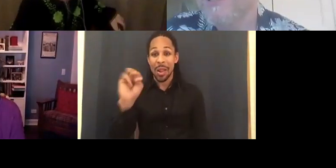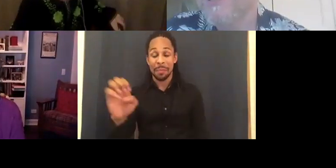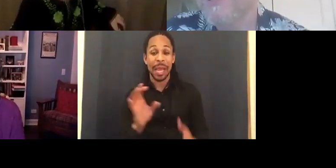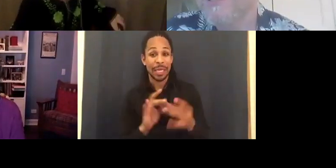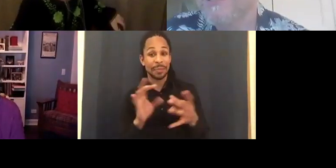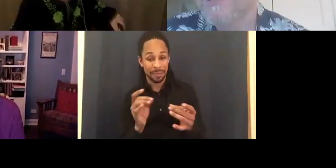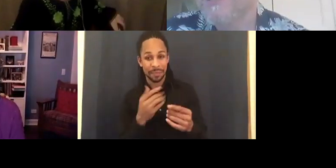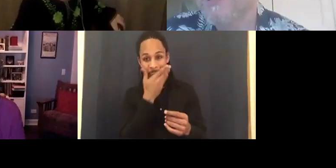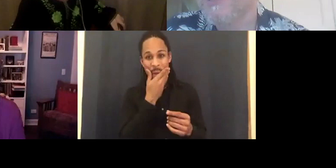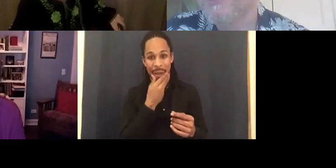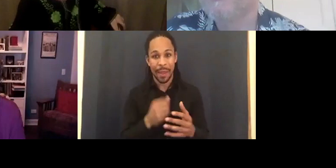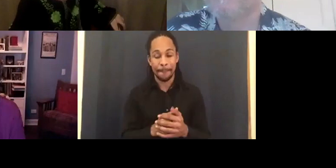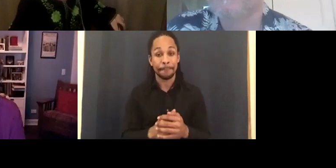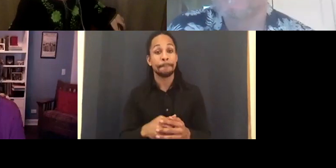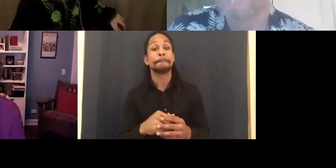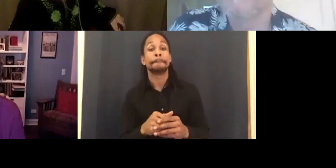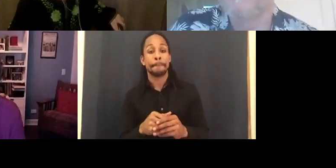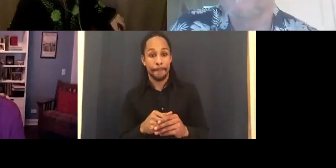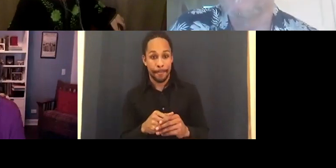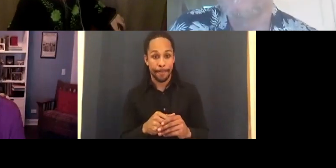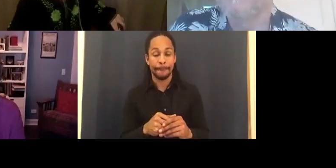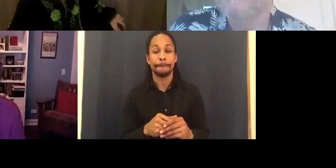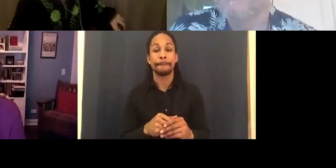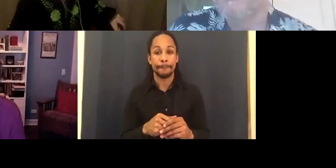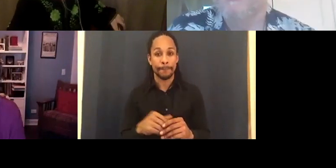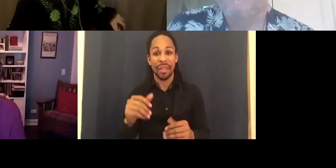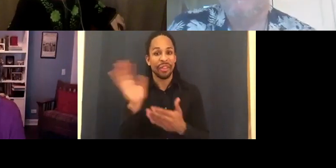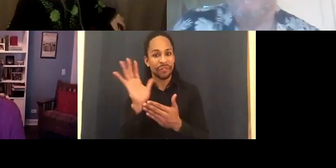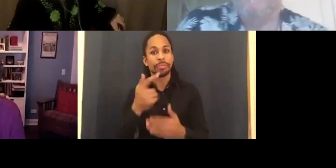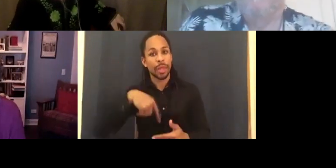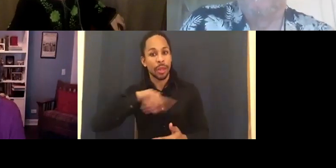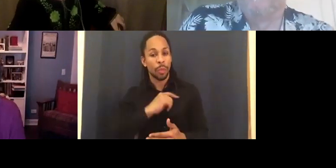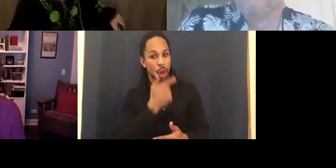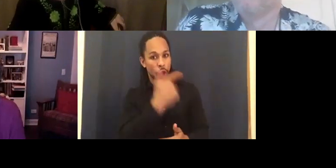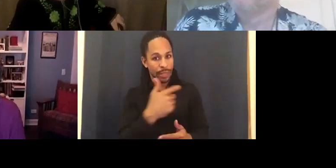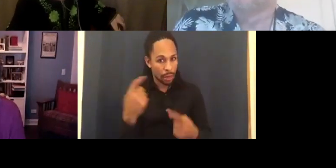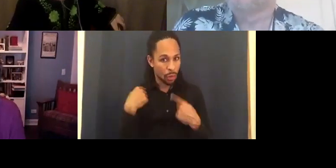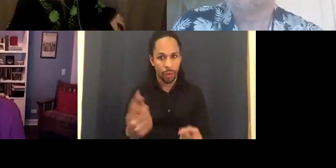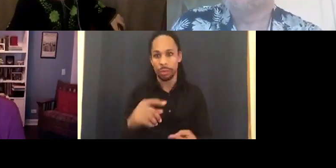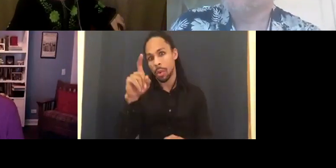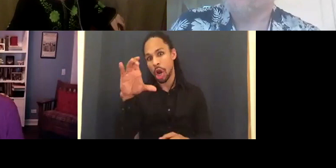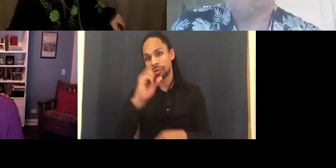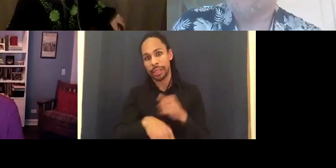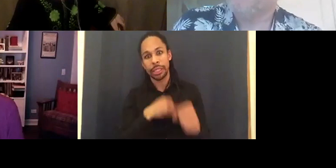about, the movies that we looked at over 100 years of movies, and many that we looked at